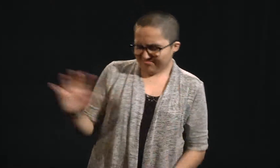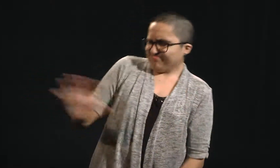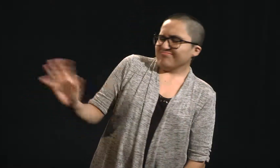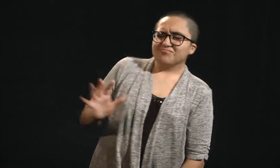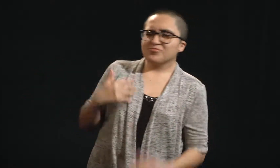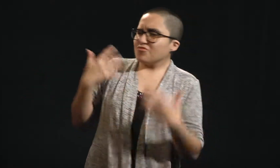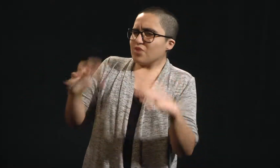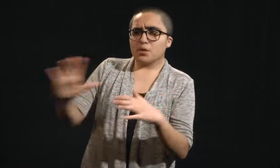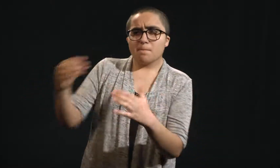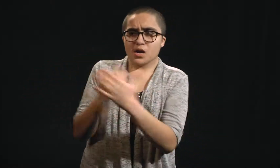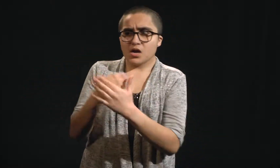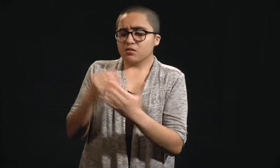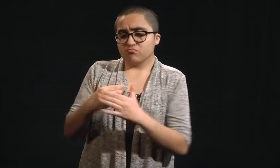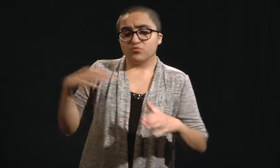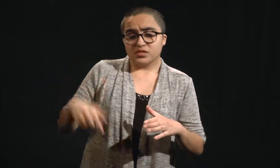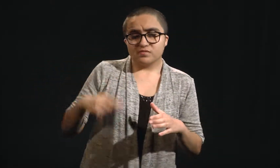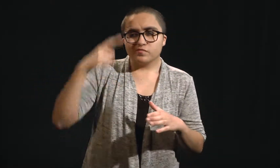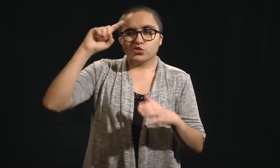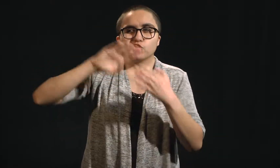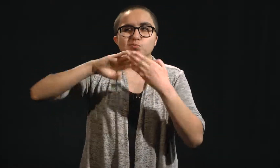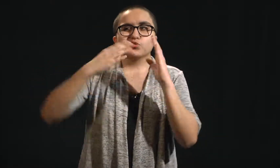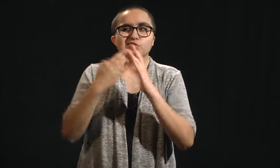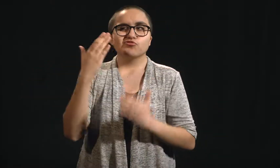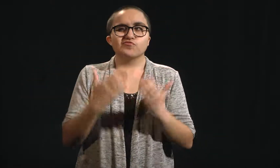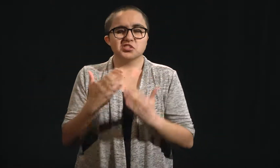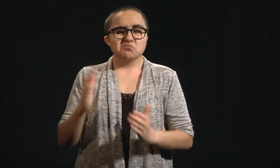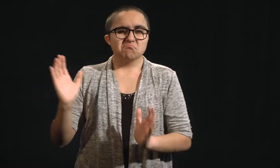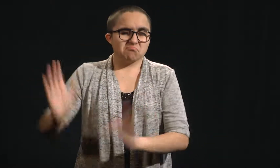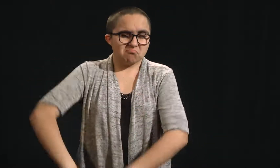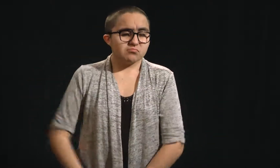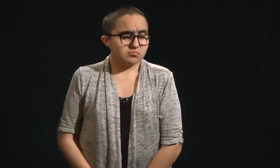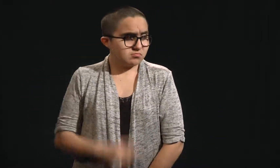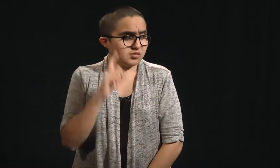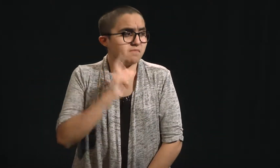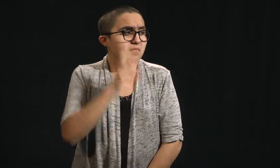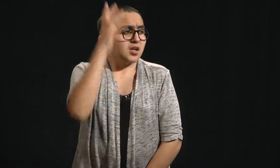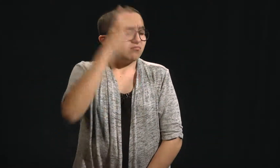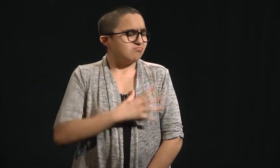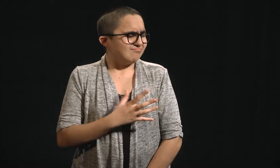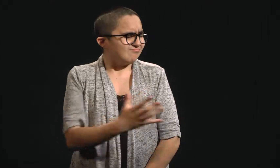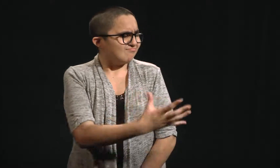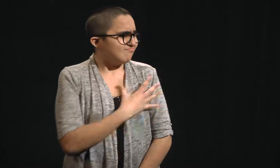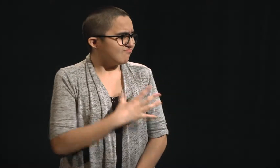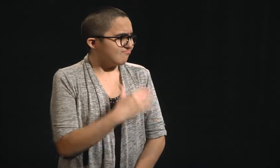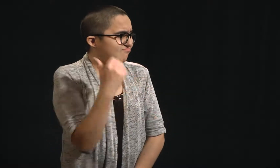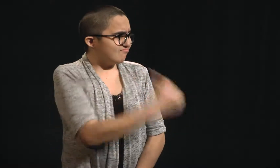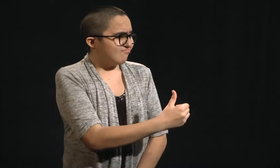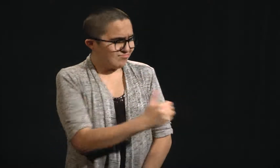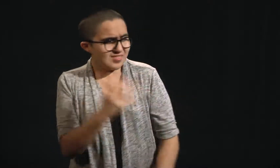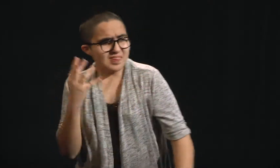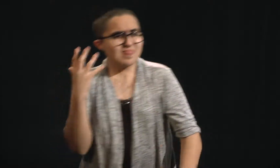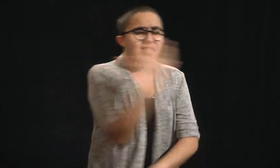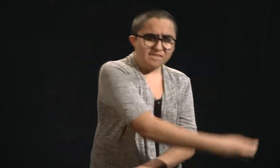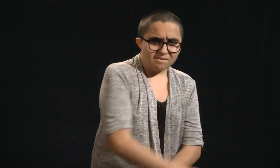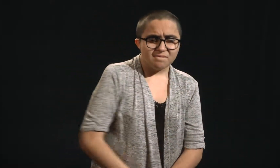the barber wrote on paper: “I don't want your money. I am doing community service for the handicapped this week. The deaf man is very happy and leaves.